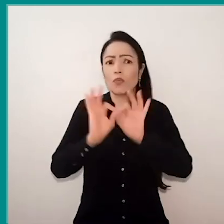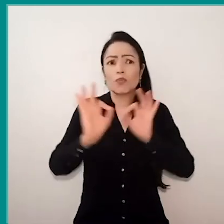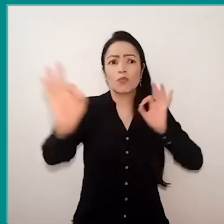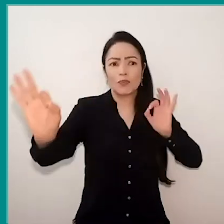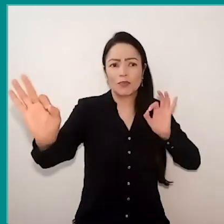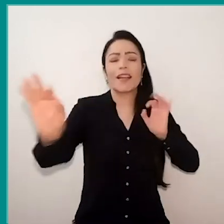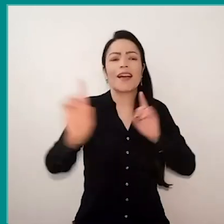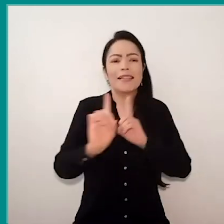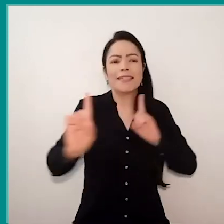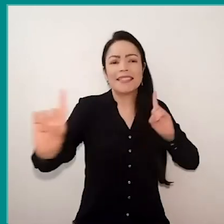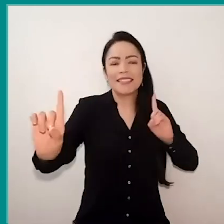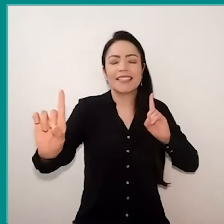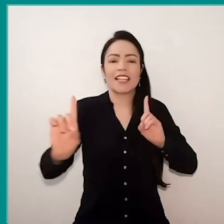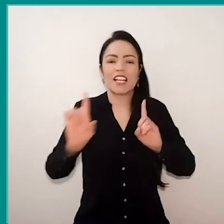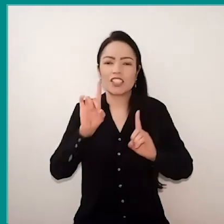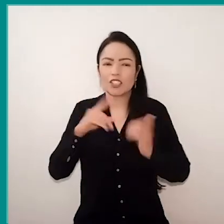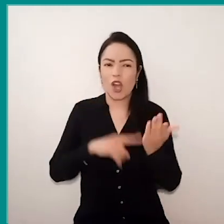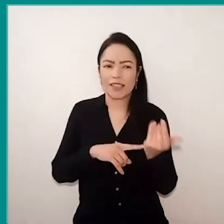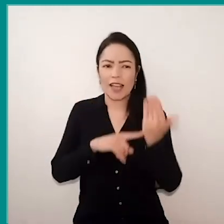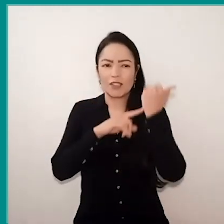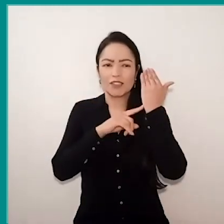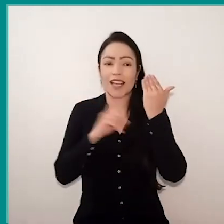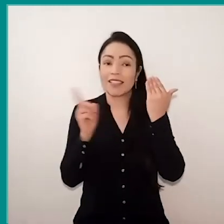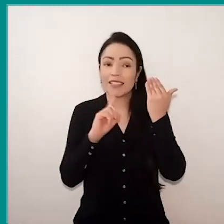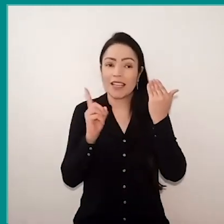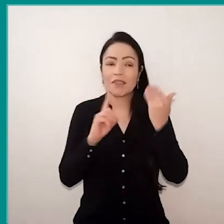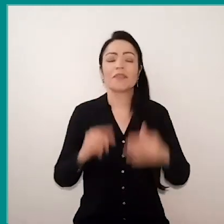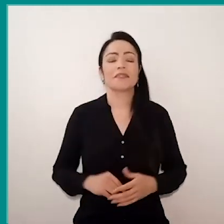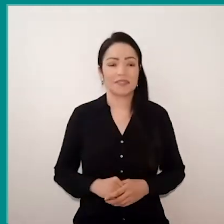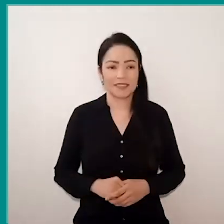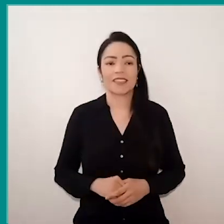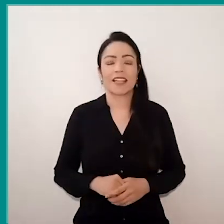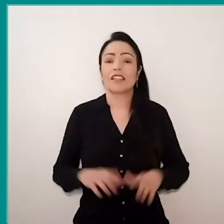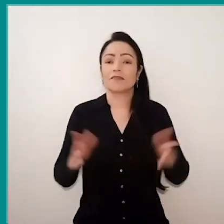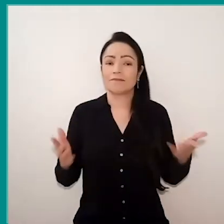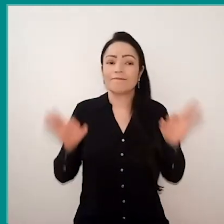just through technology, precisely because we take care of children too,